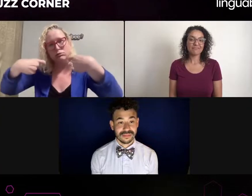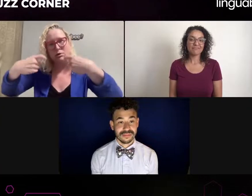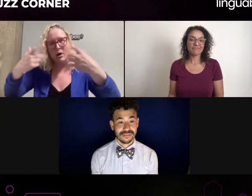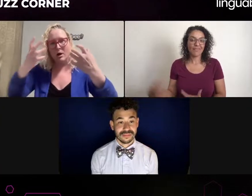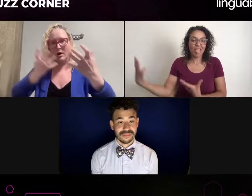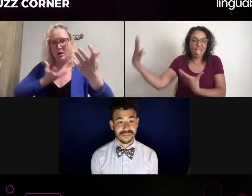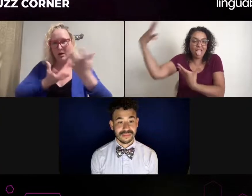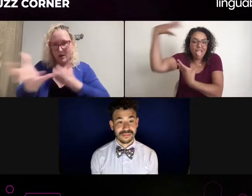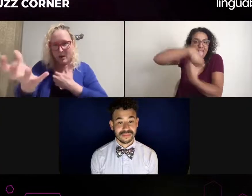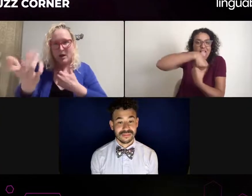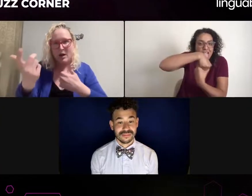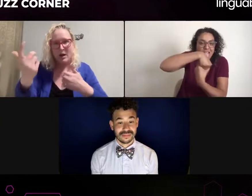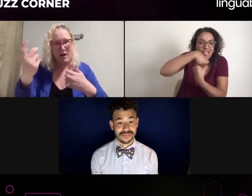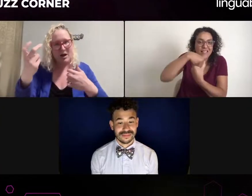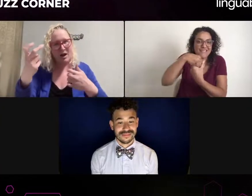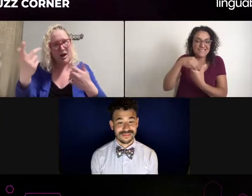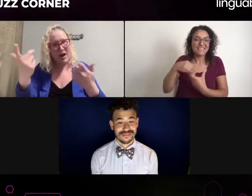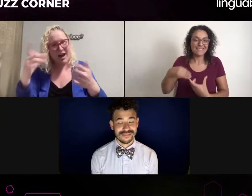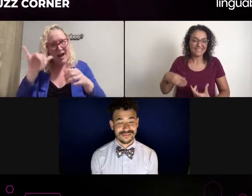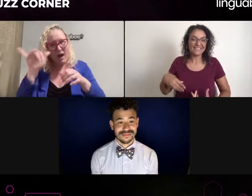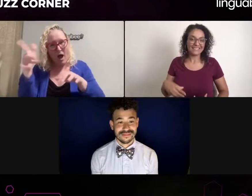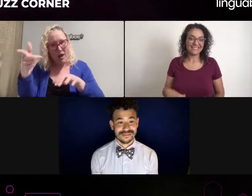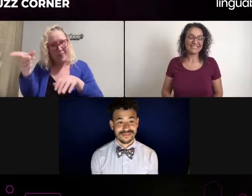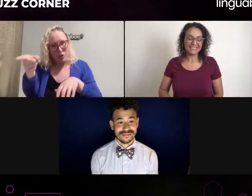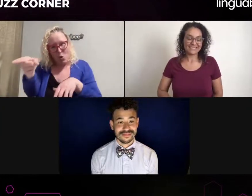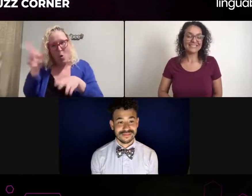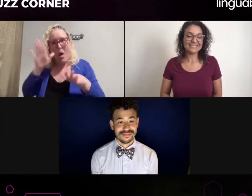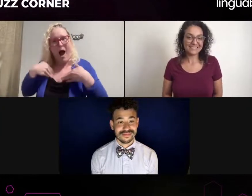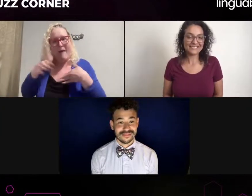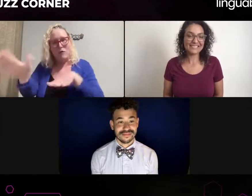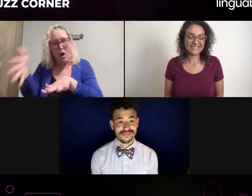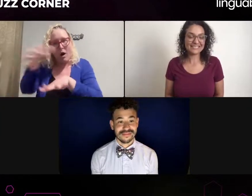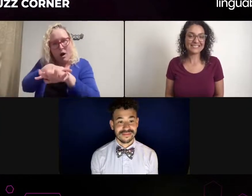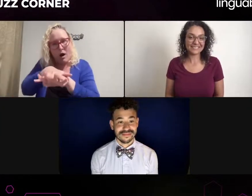I have an interpreter who doesn't want to be an actor. So that's where the trust lies for me.